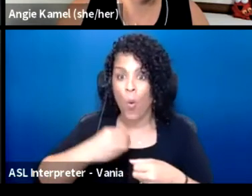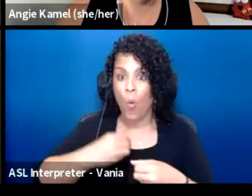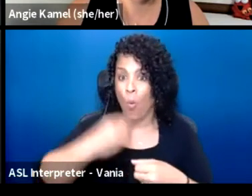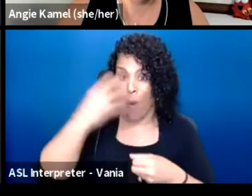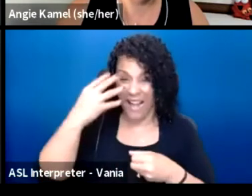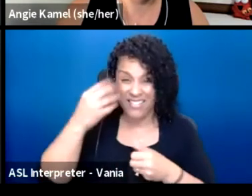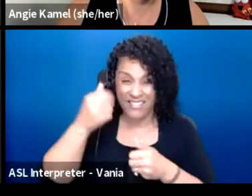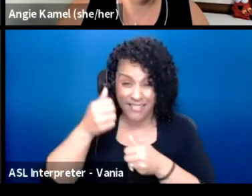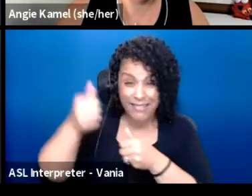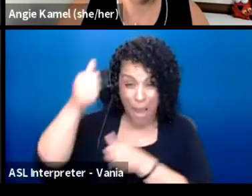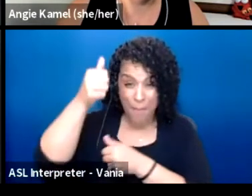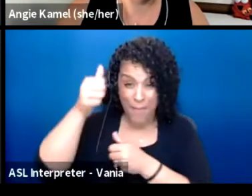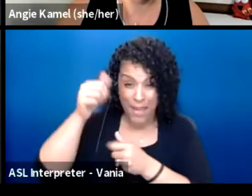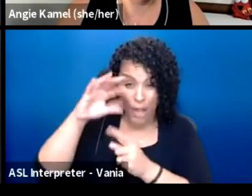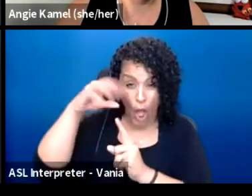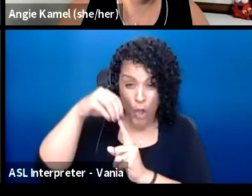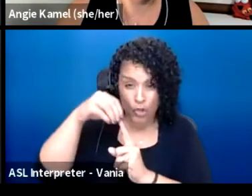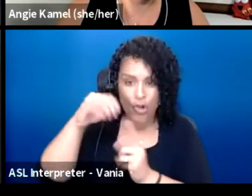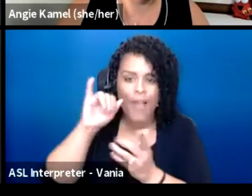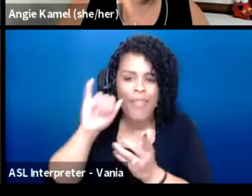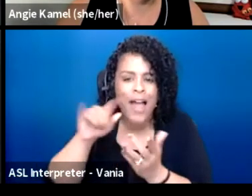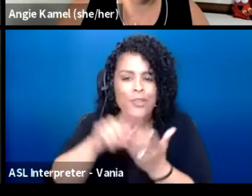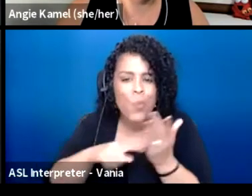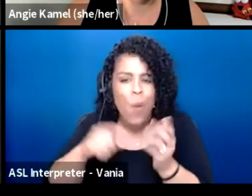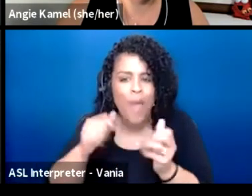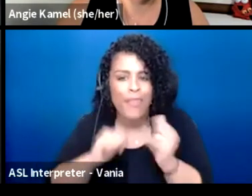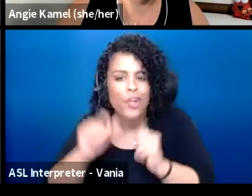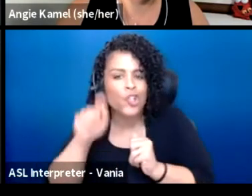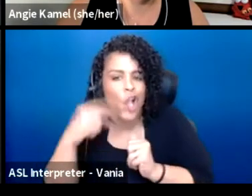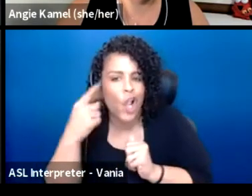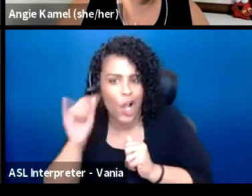This is what theaters should be. But really this is really the time to say,